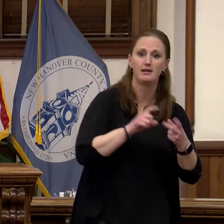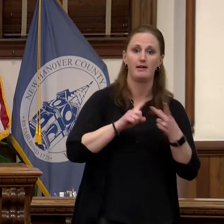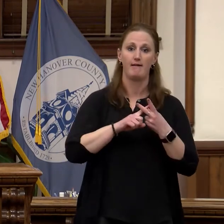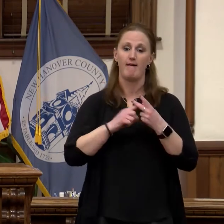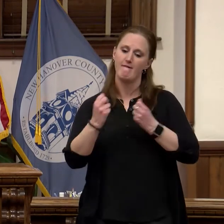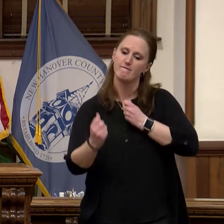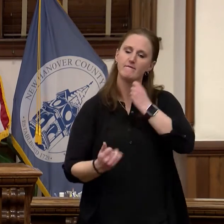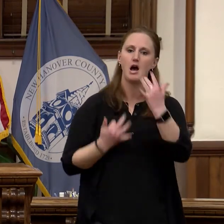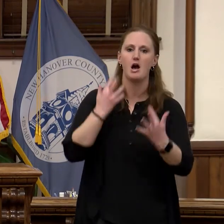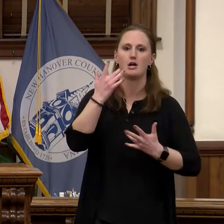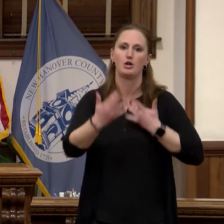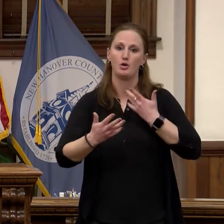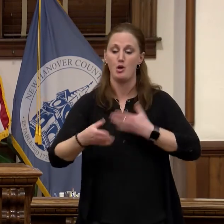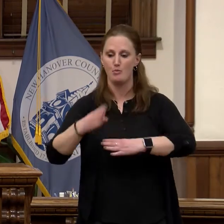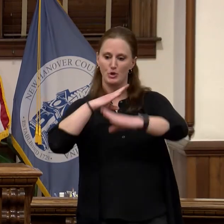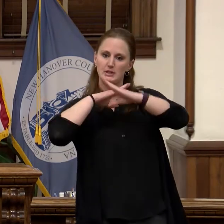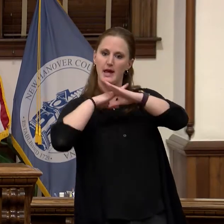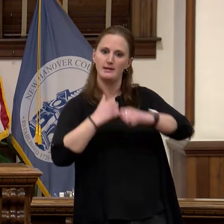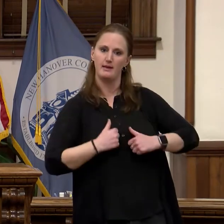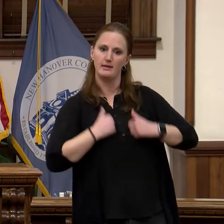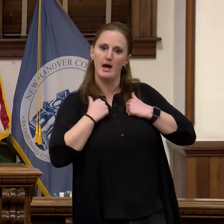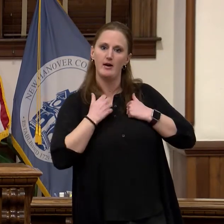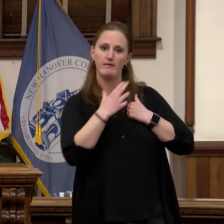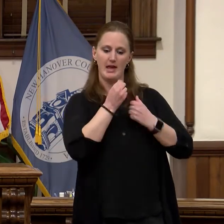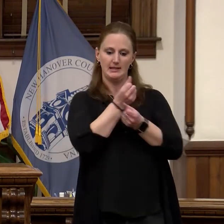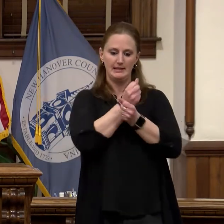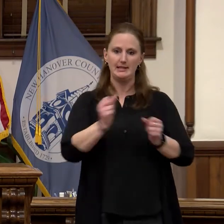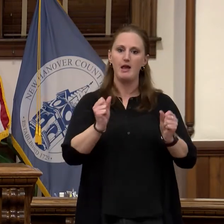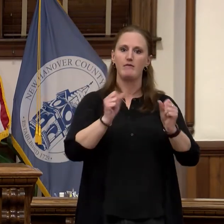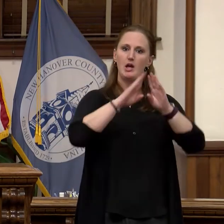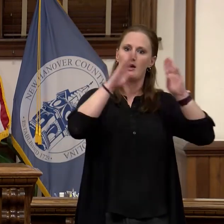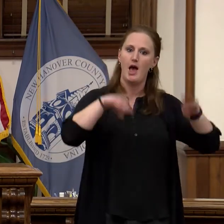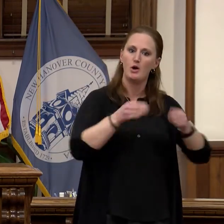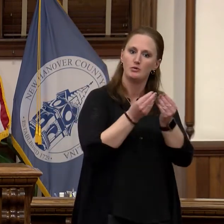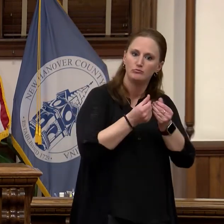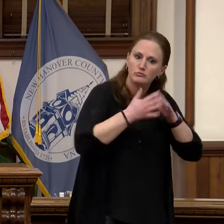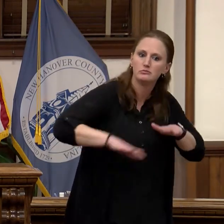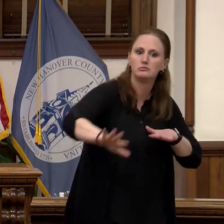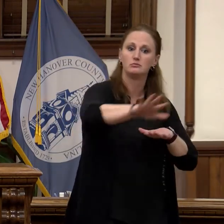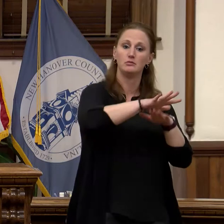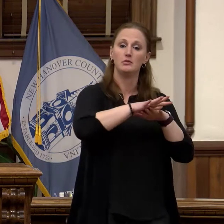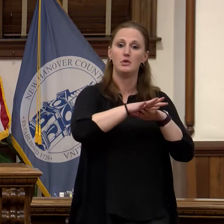protecting lives and saving properties. They even served alongside our home